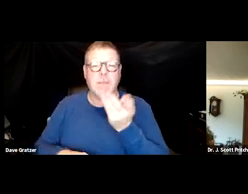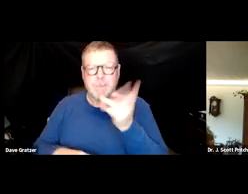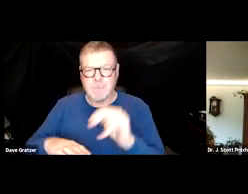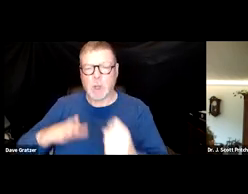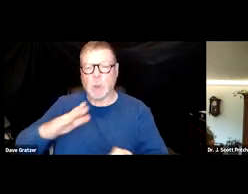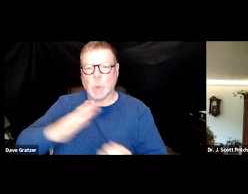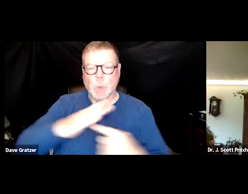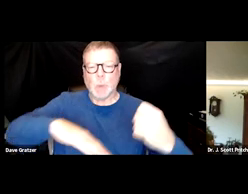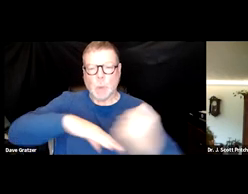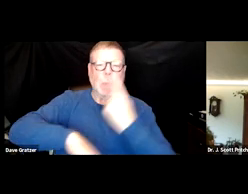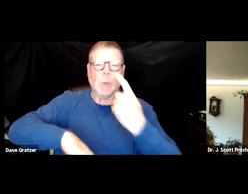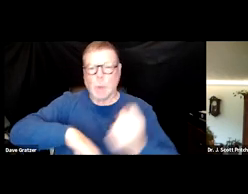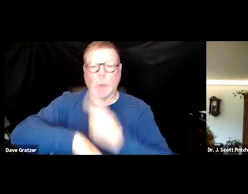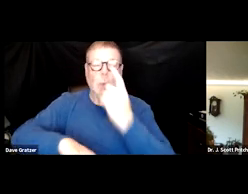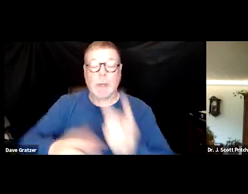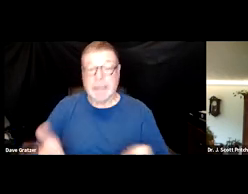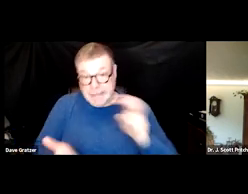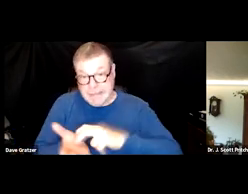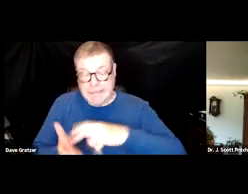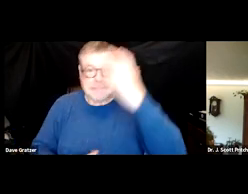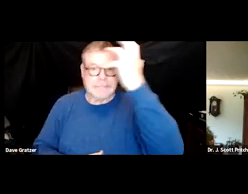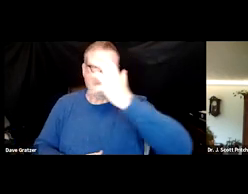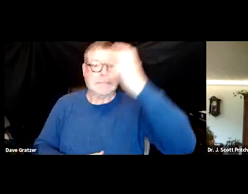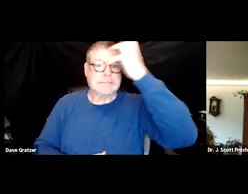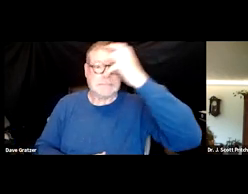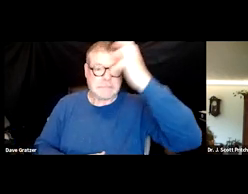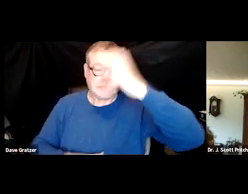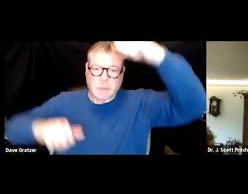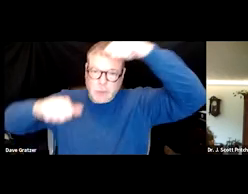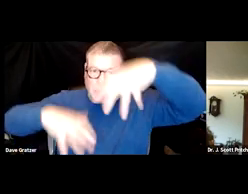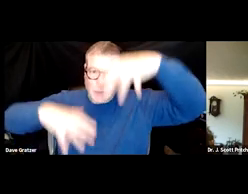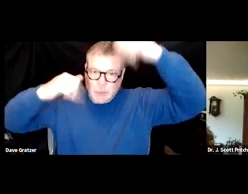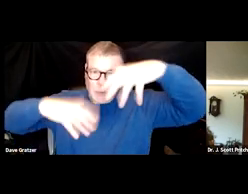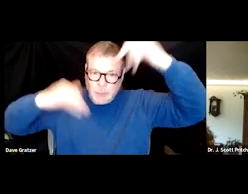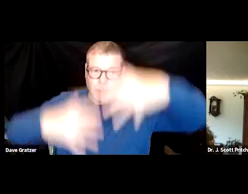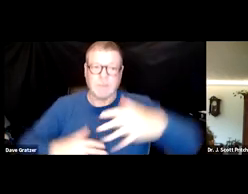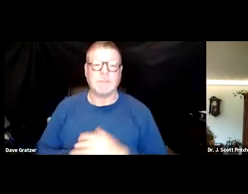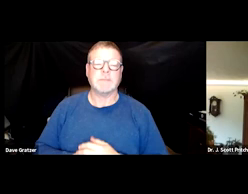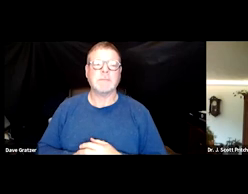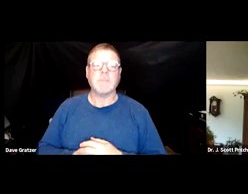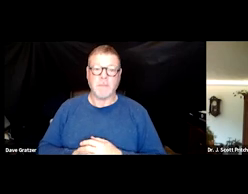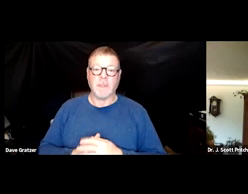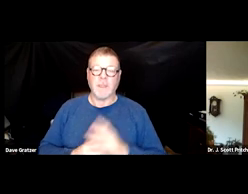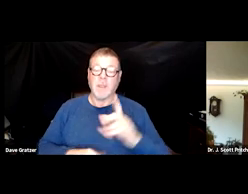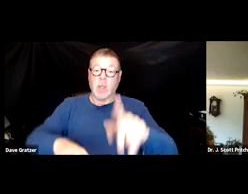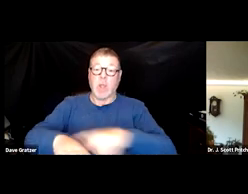or shooting/aching pain. Dizziness when you stand up, abnormal sweating. So you can see that this long haul COVID